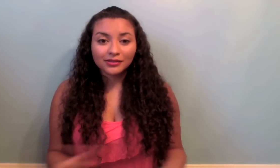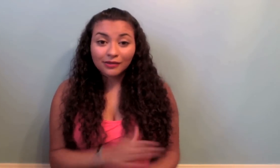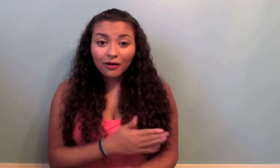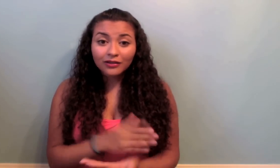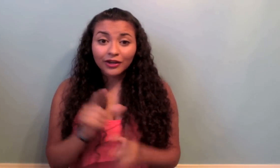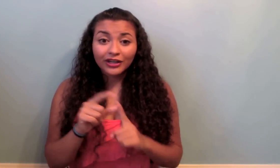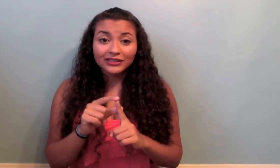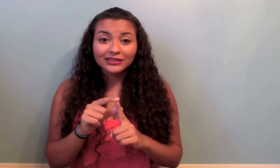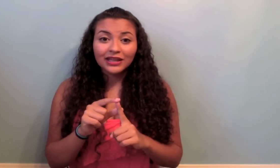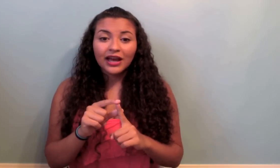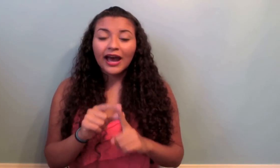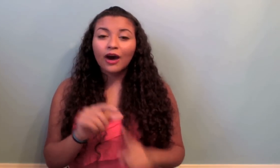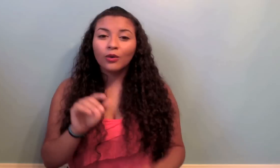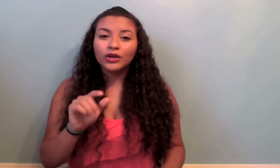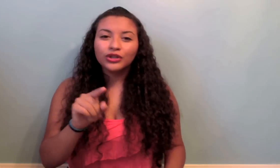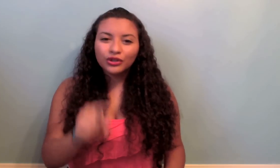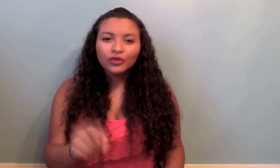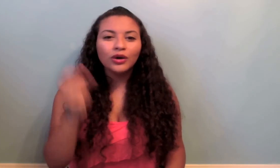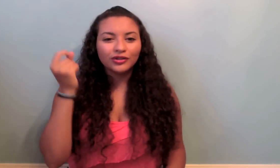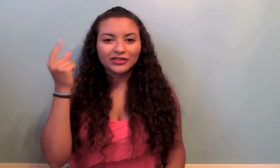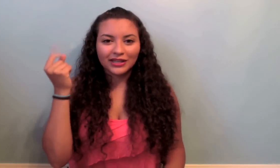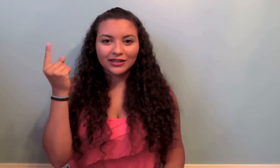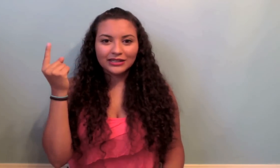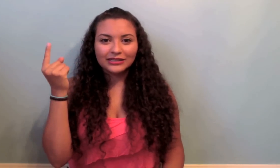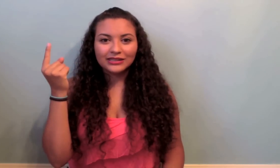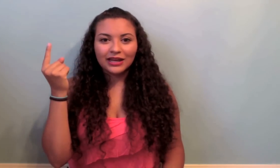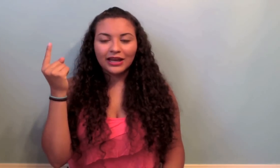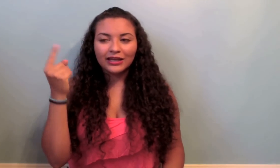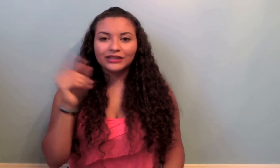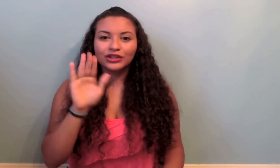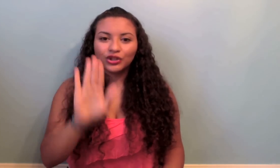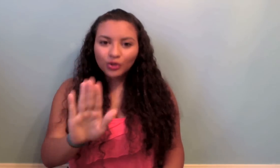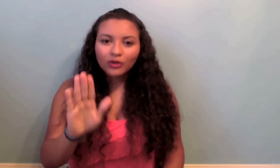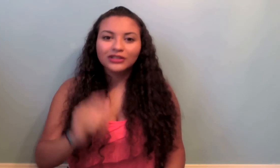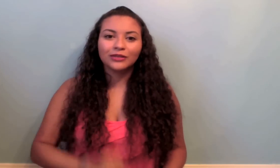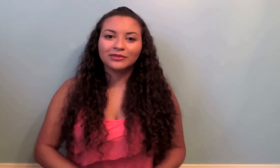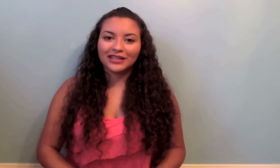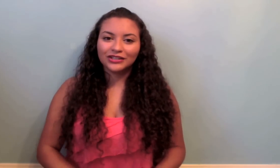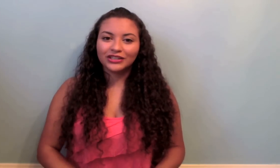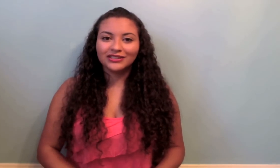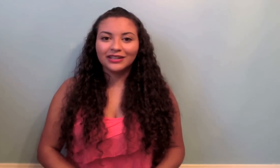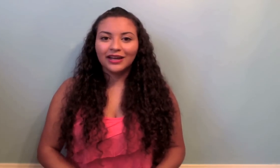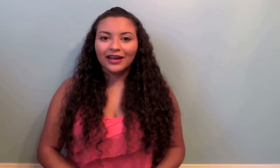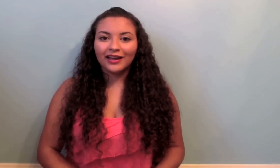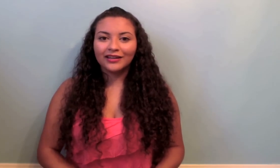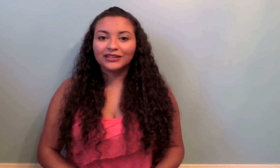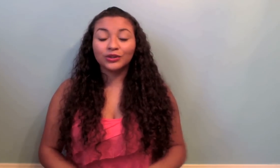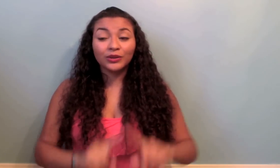song lyrics how you understand it and it's your interpretation and it's going